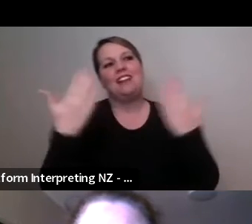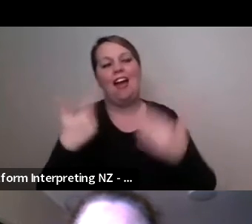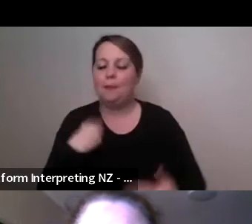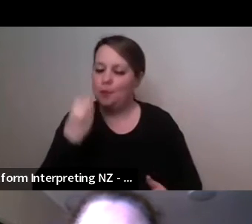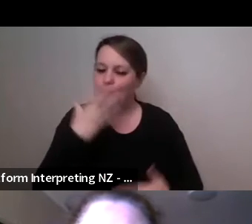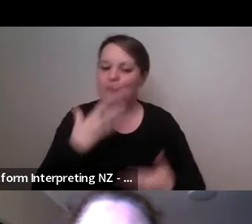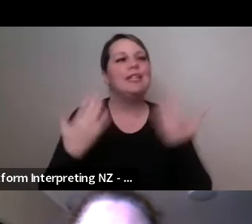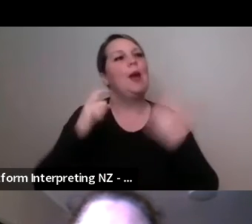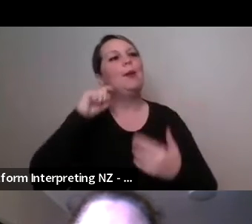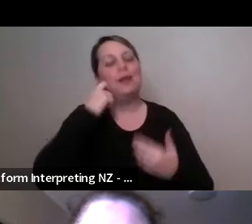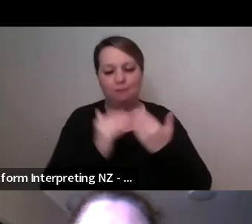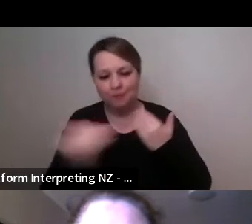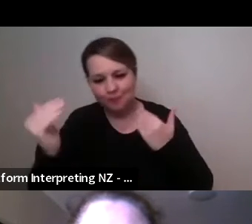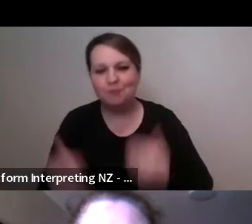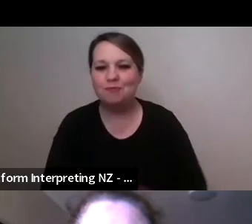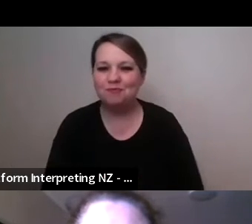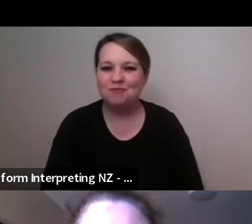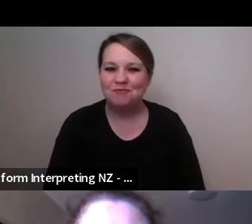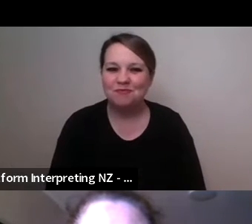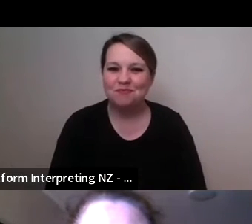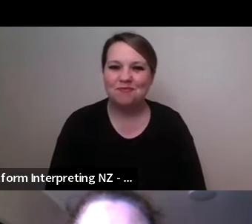so with - oh sorry Izzy sorry